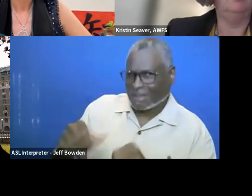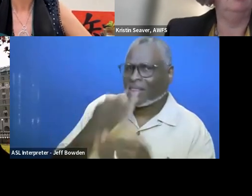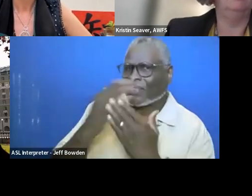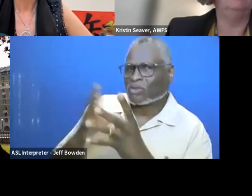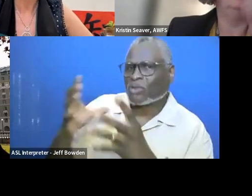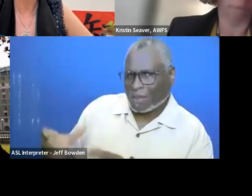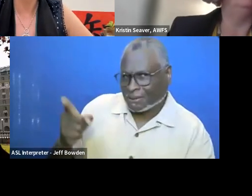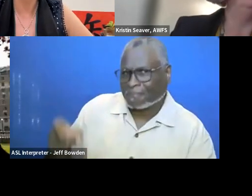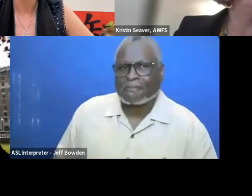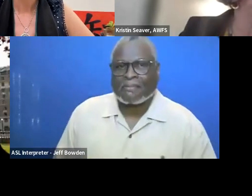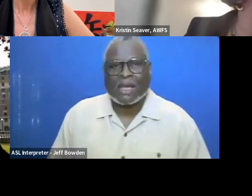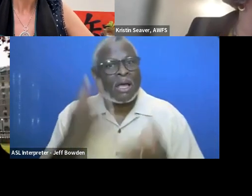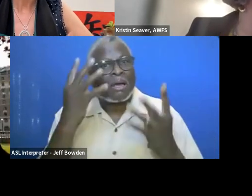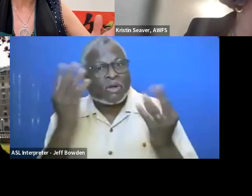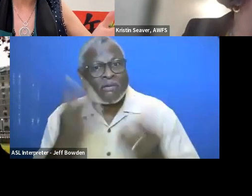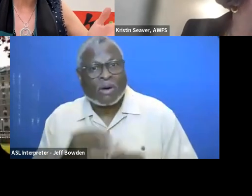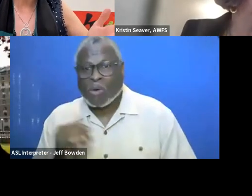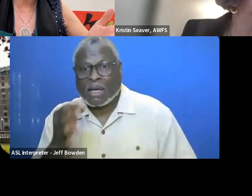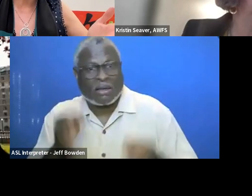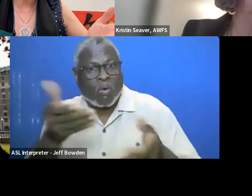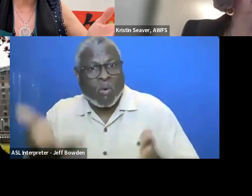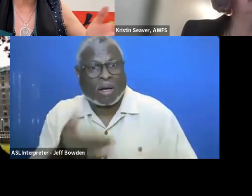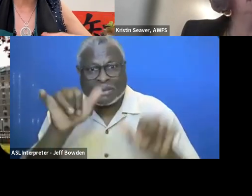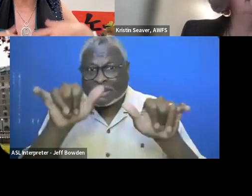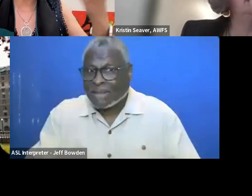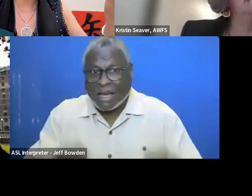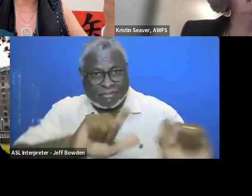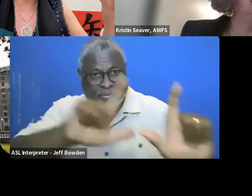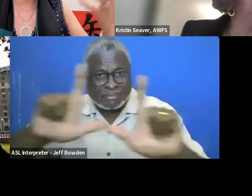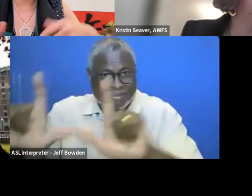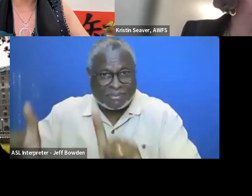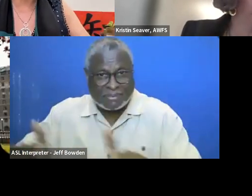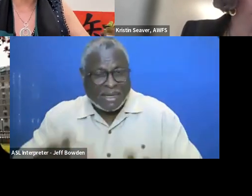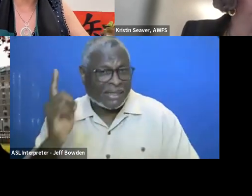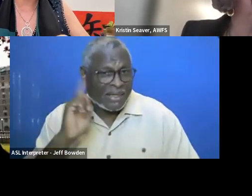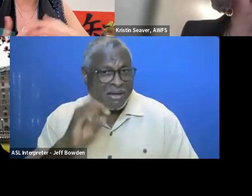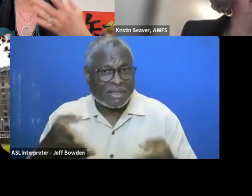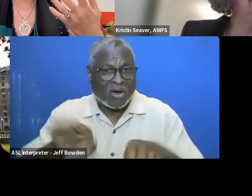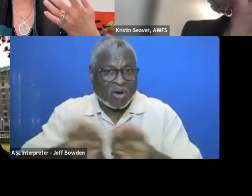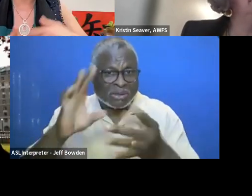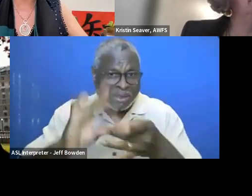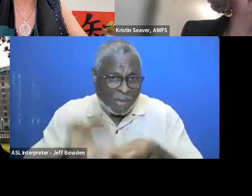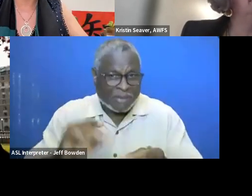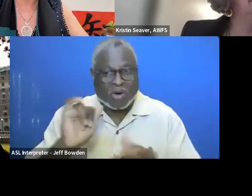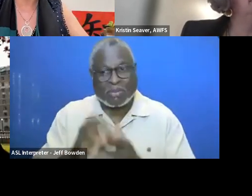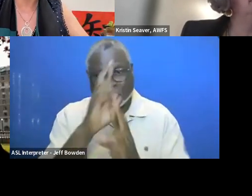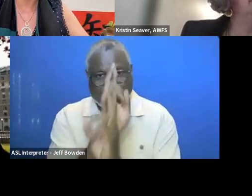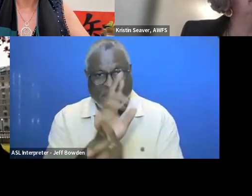Beautiful. You are welcome to stay with us, David, and hear the remaining conversation. We want to be respectful of your time.